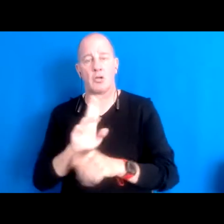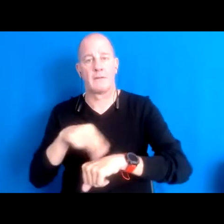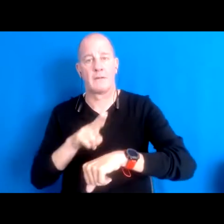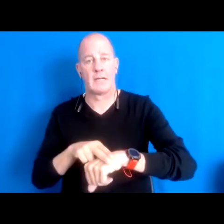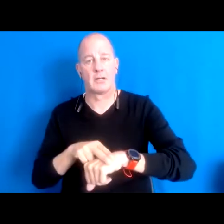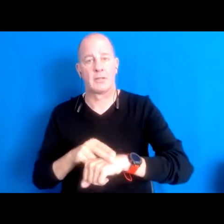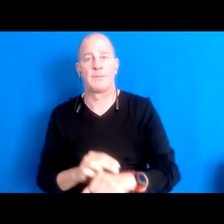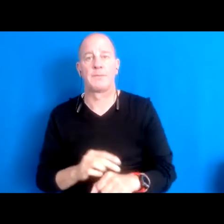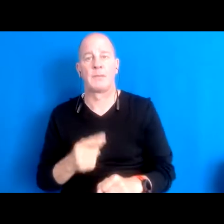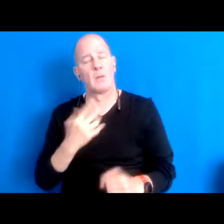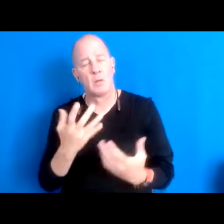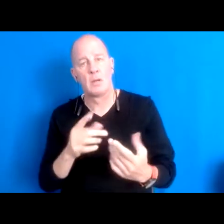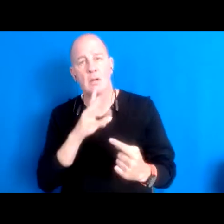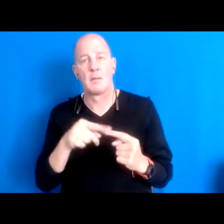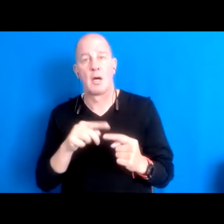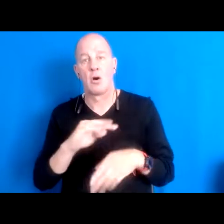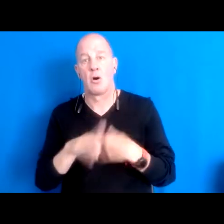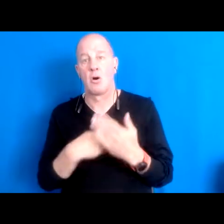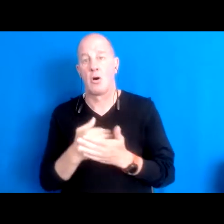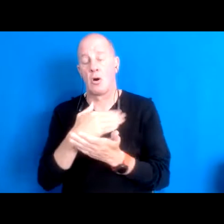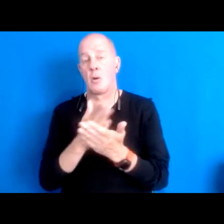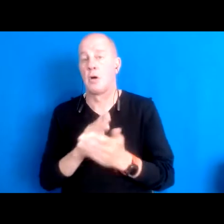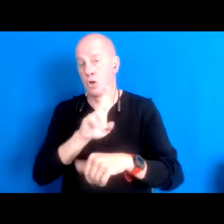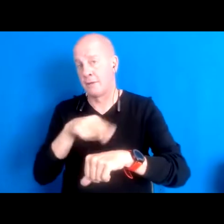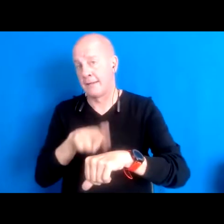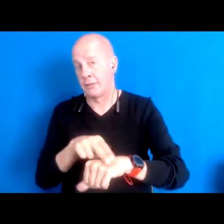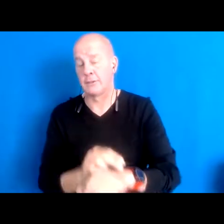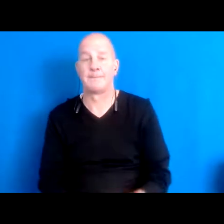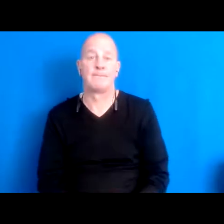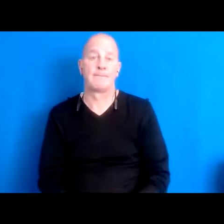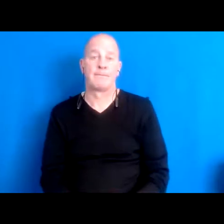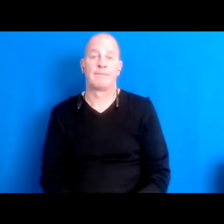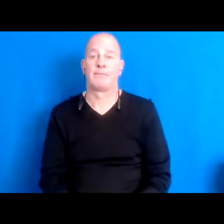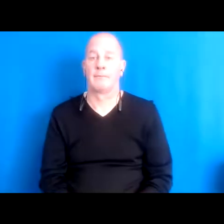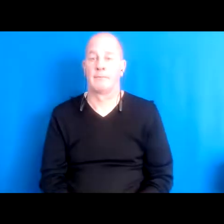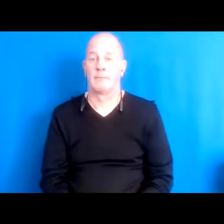15:59:59 the rest of nature as a method for earthly survival, so I'll share a little bit